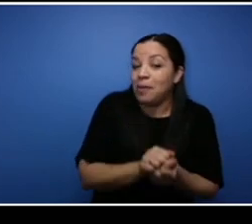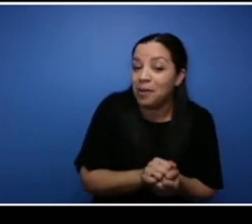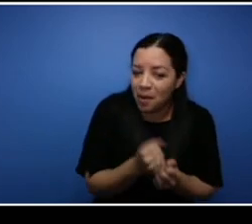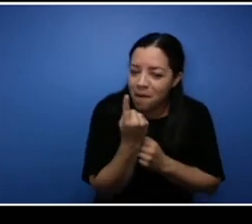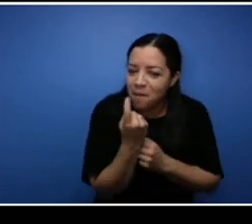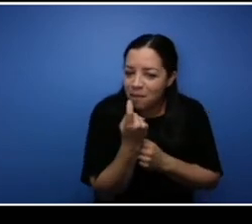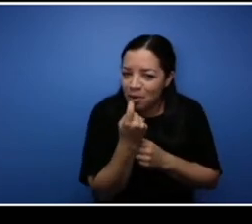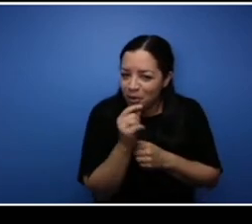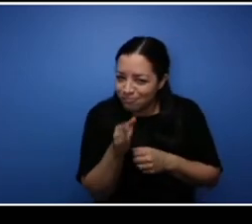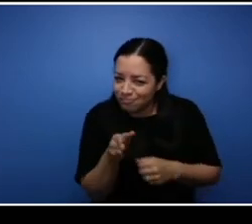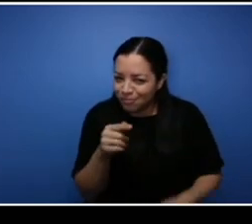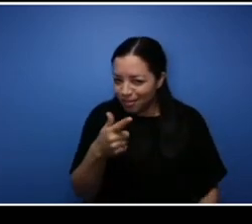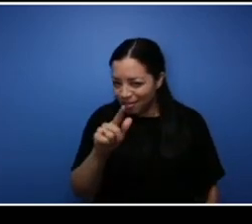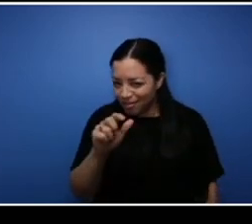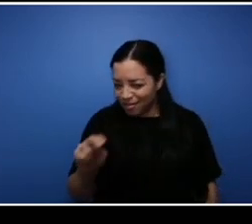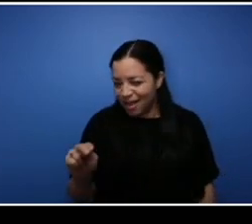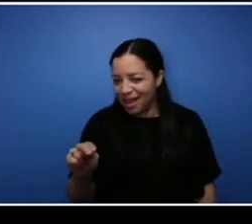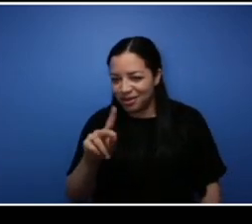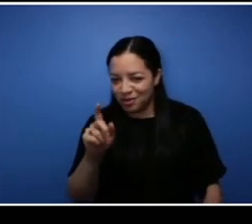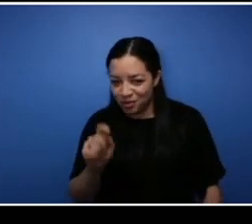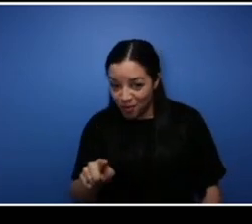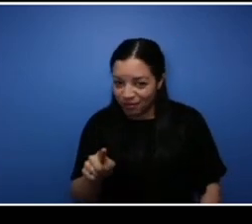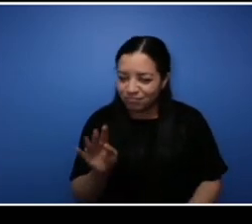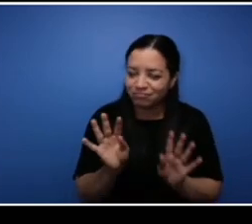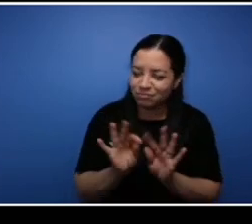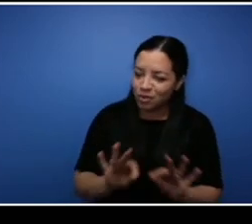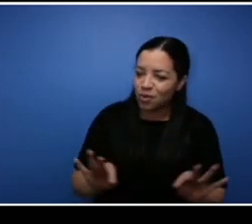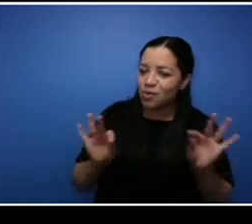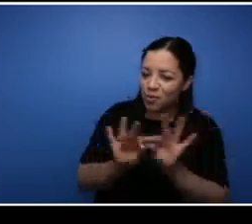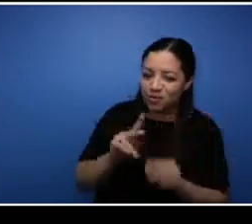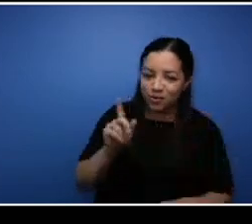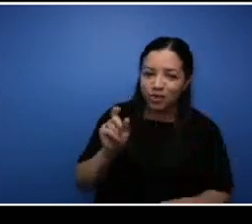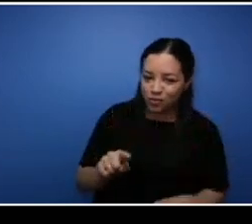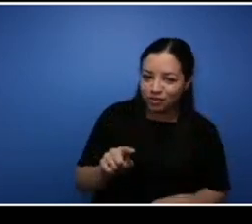I think that this question is really important because it kind of pertains to NSCC, a lot